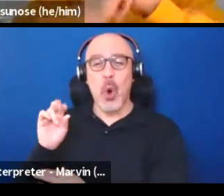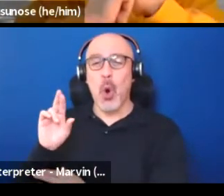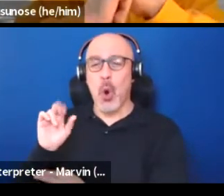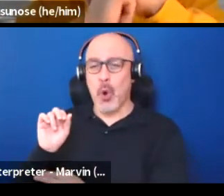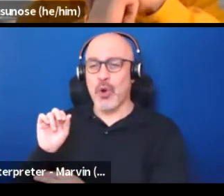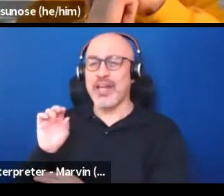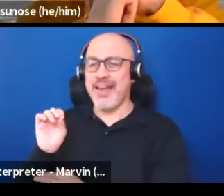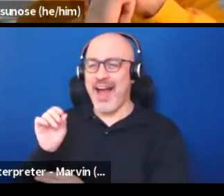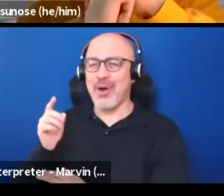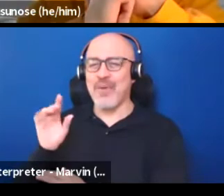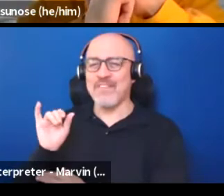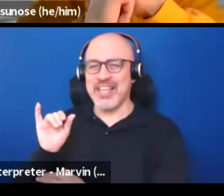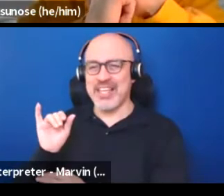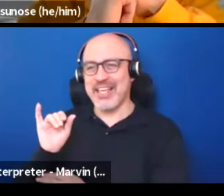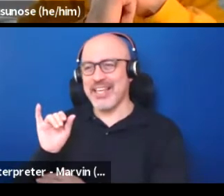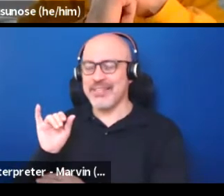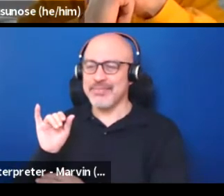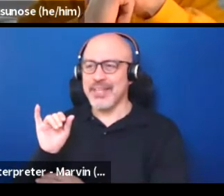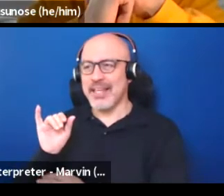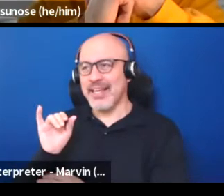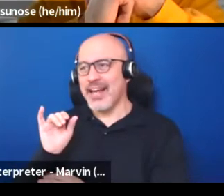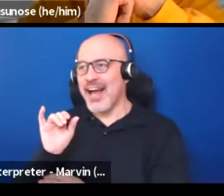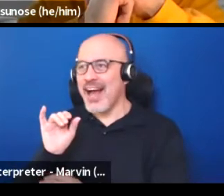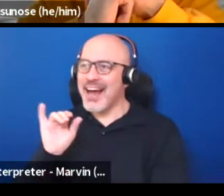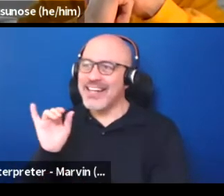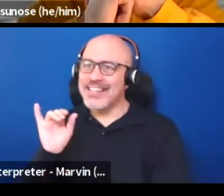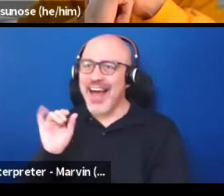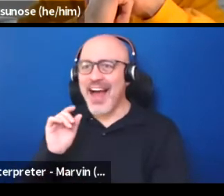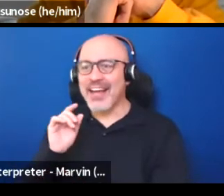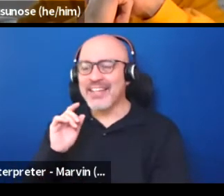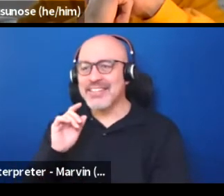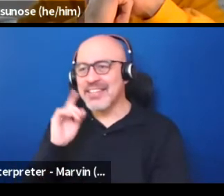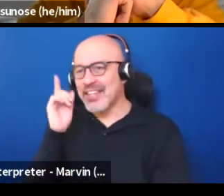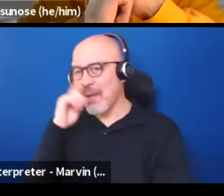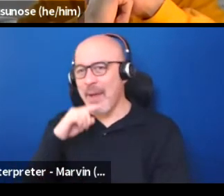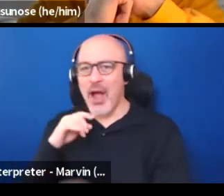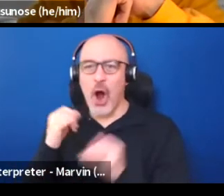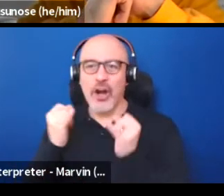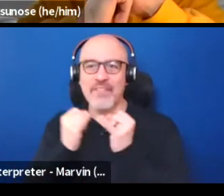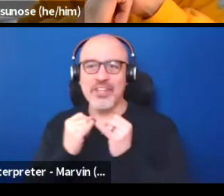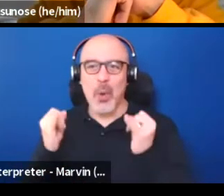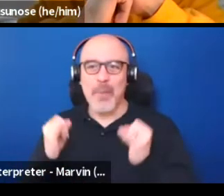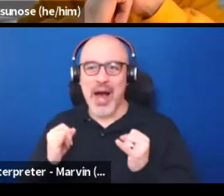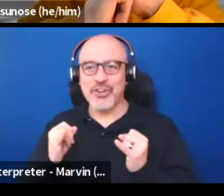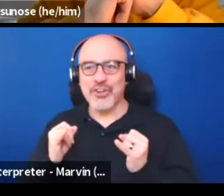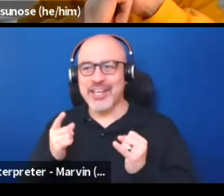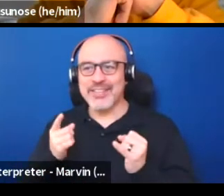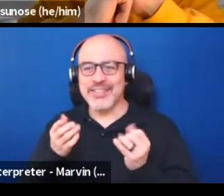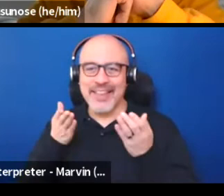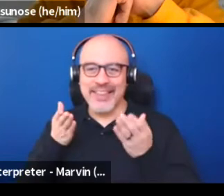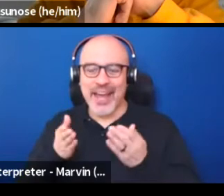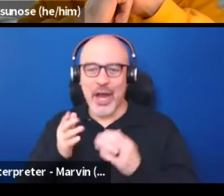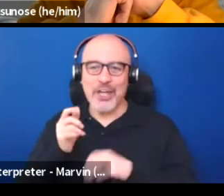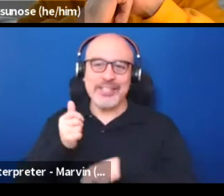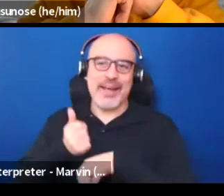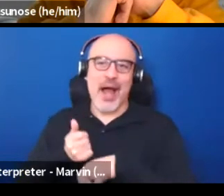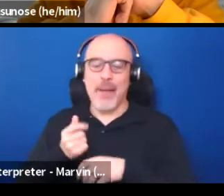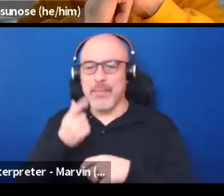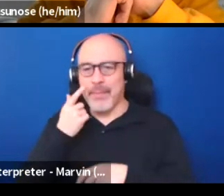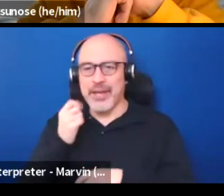the sort of I wanna say artificial boundaries that have just that exist in Western text-based theater.